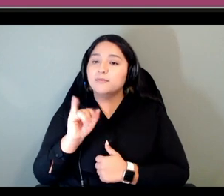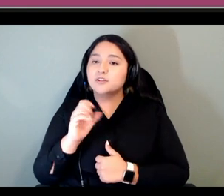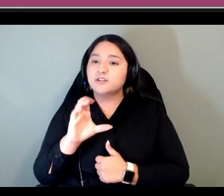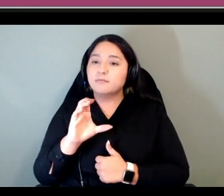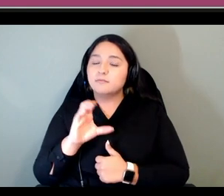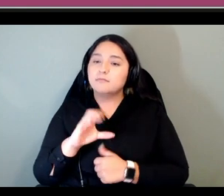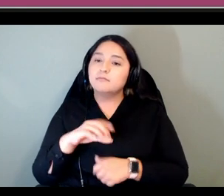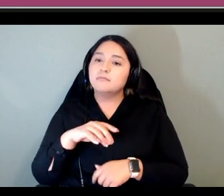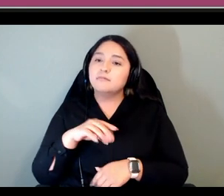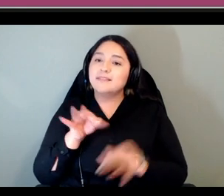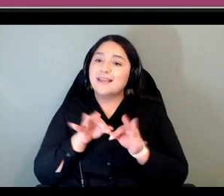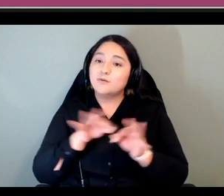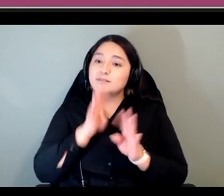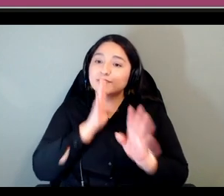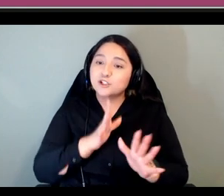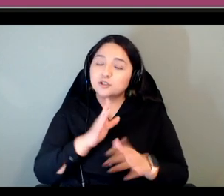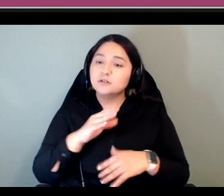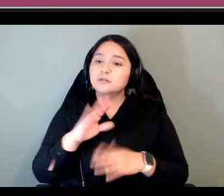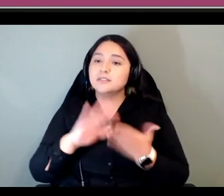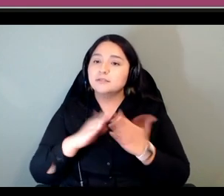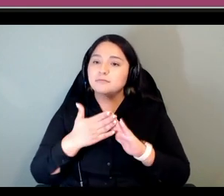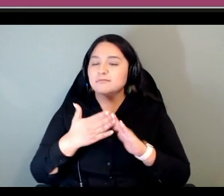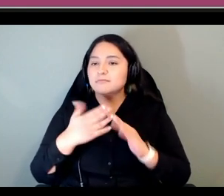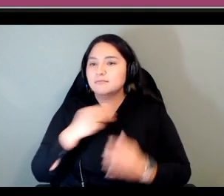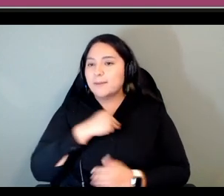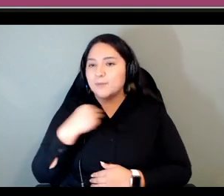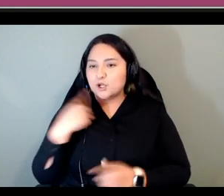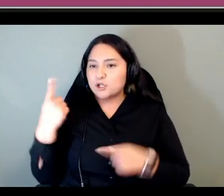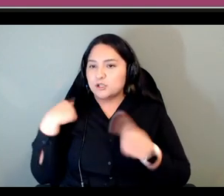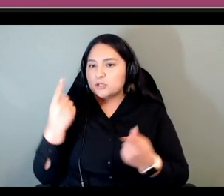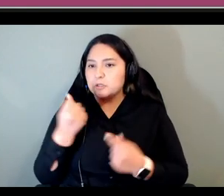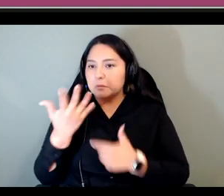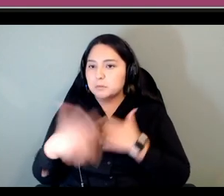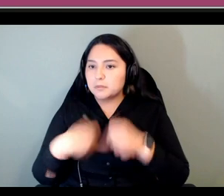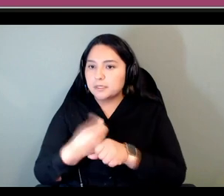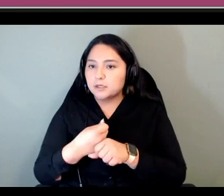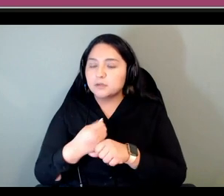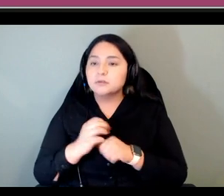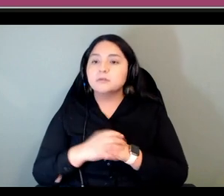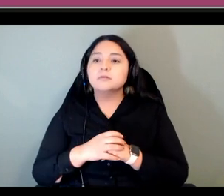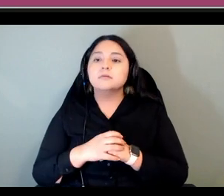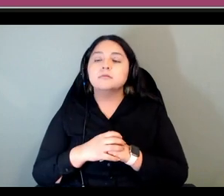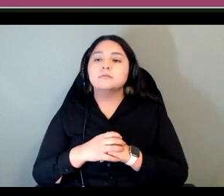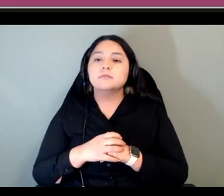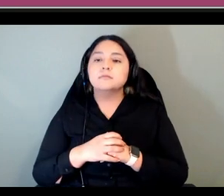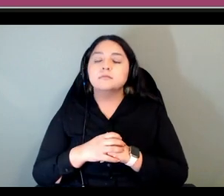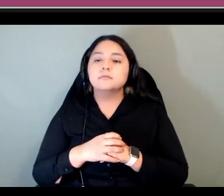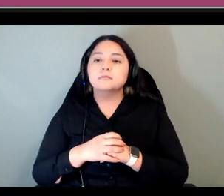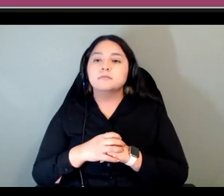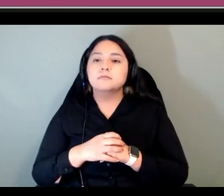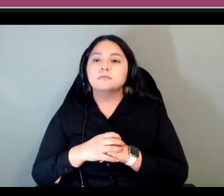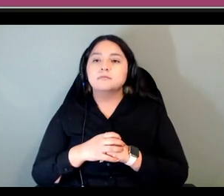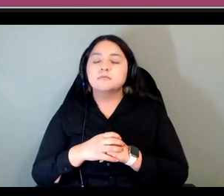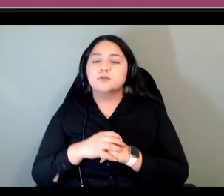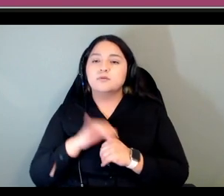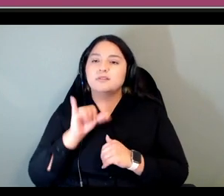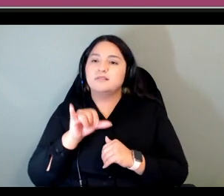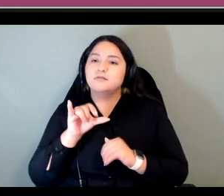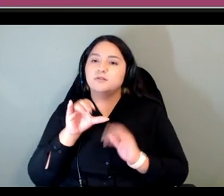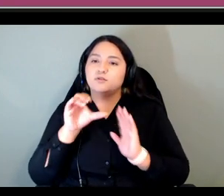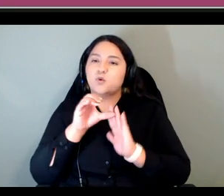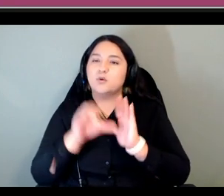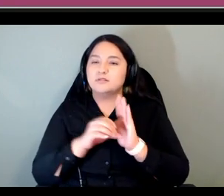over the last number of years and um this uh these courses through 7000 languages are